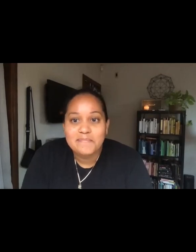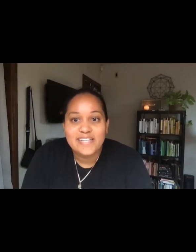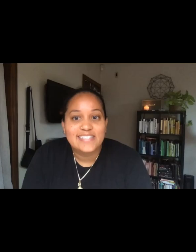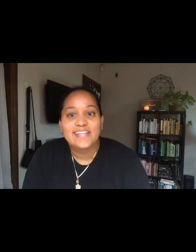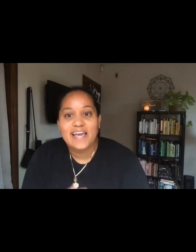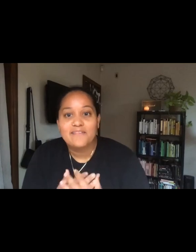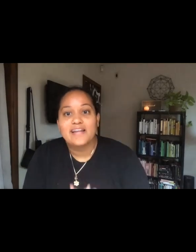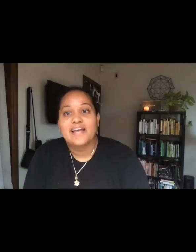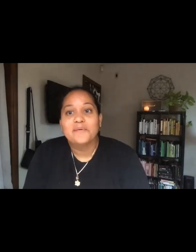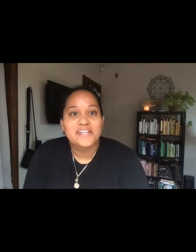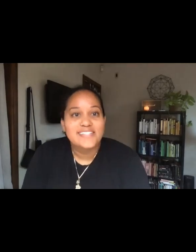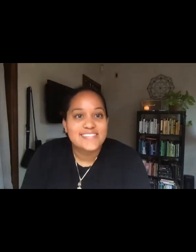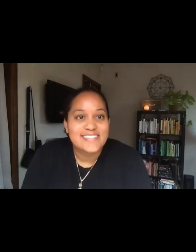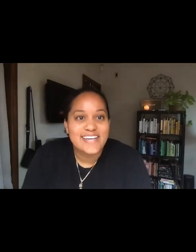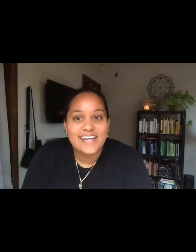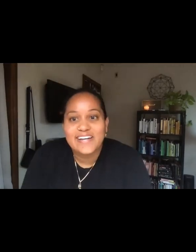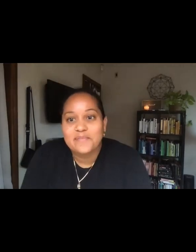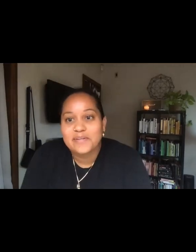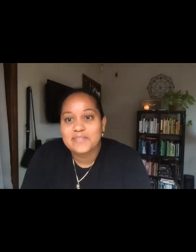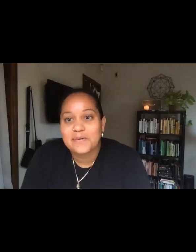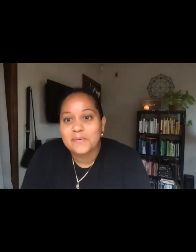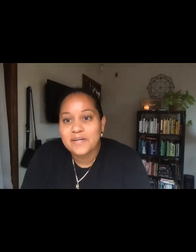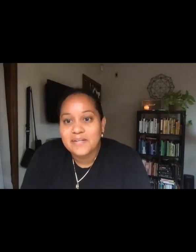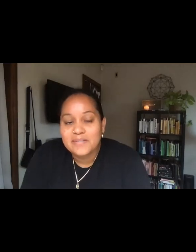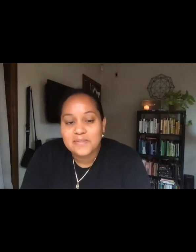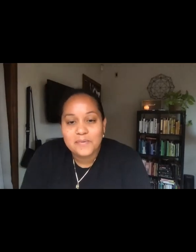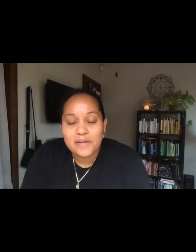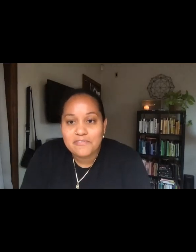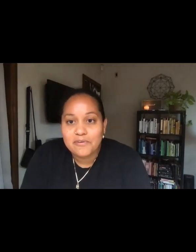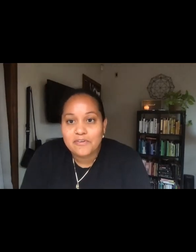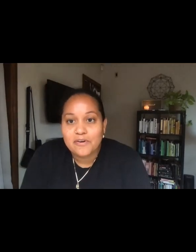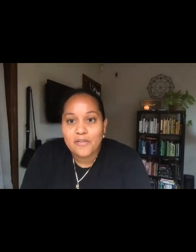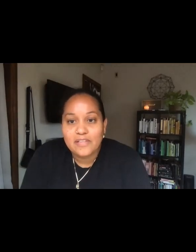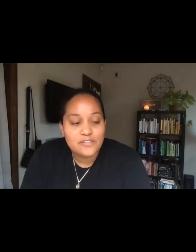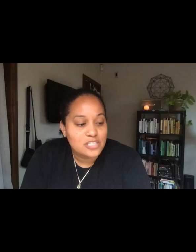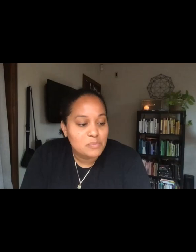but is an LA right now with us. And we are so, so grateful for all the leadership,